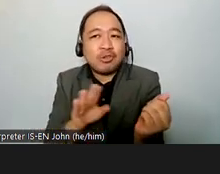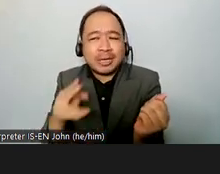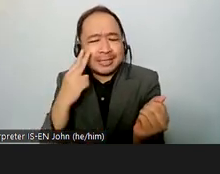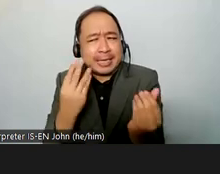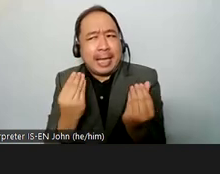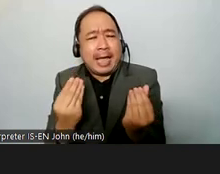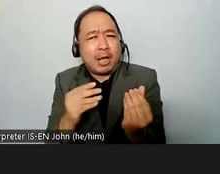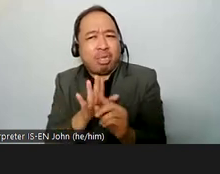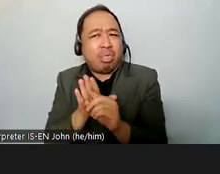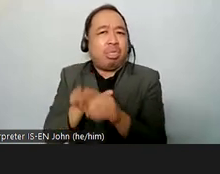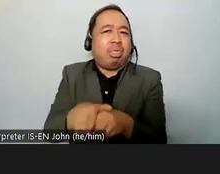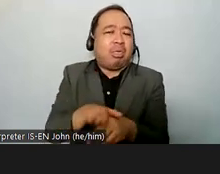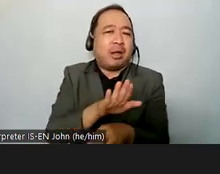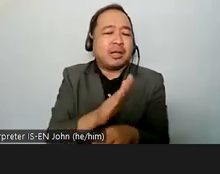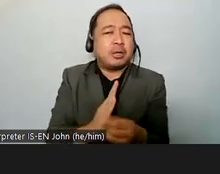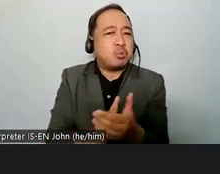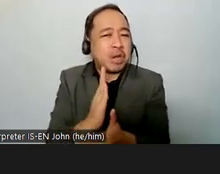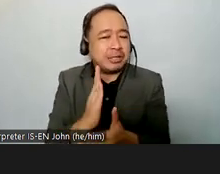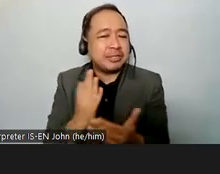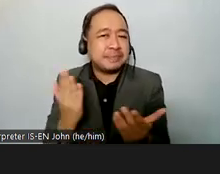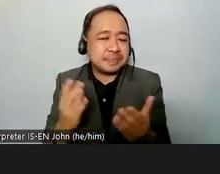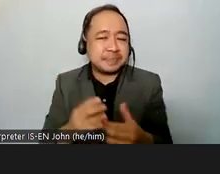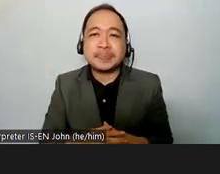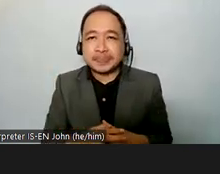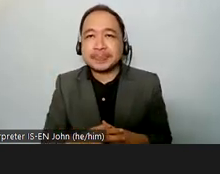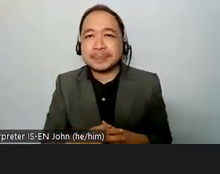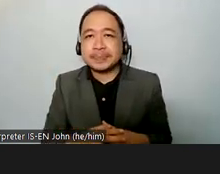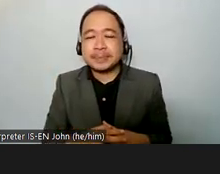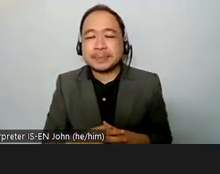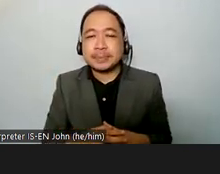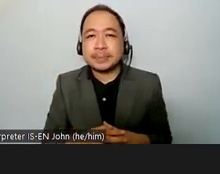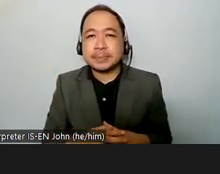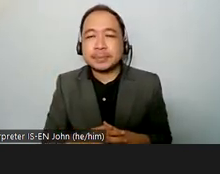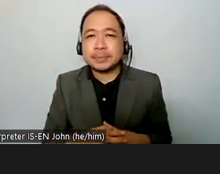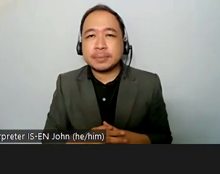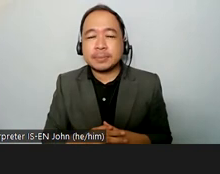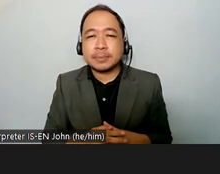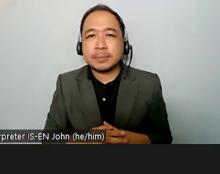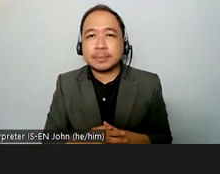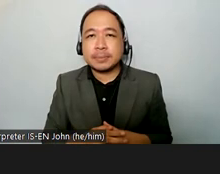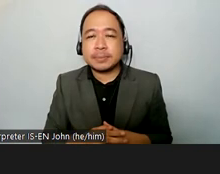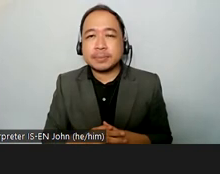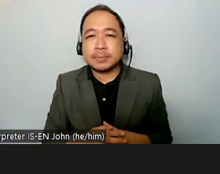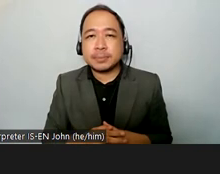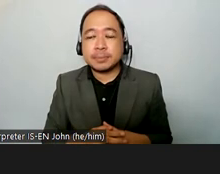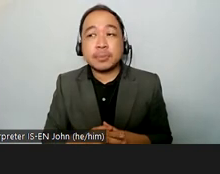they don't know uh for a help that they can get uh on the exercise of maternity and i can also